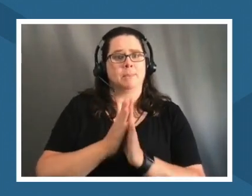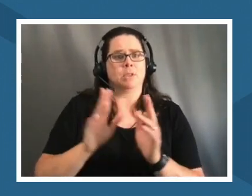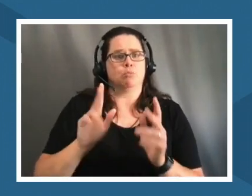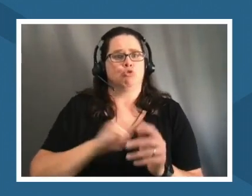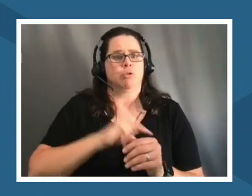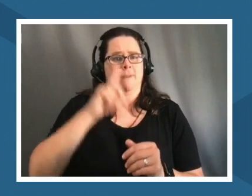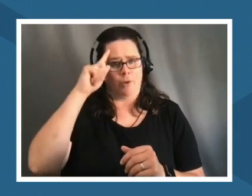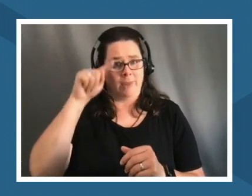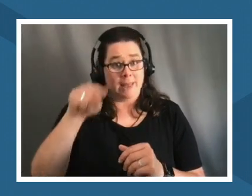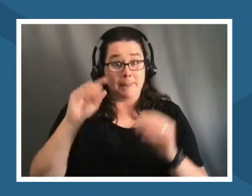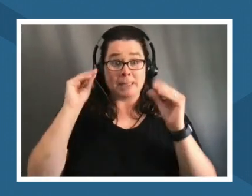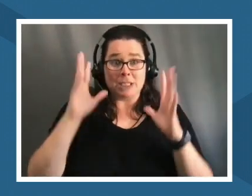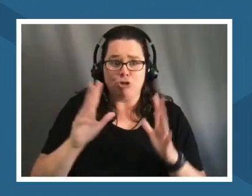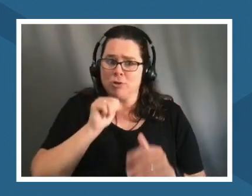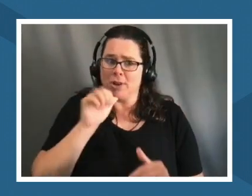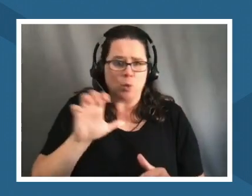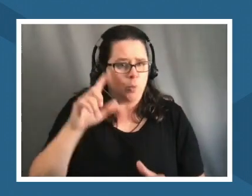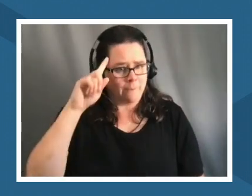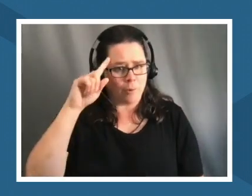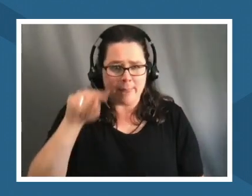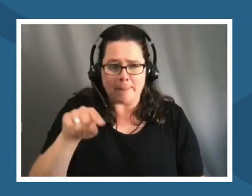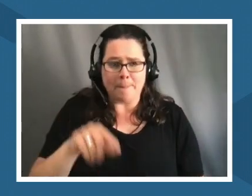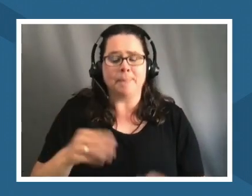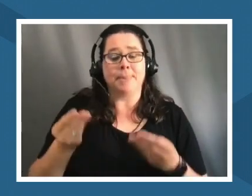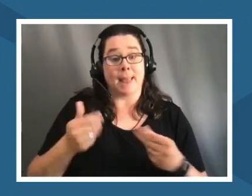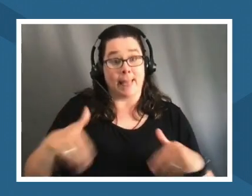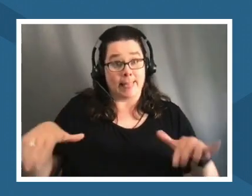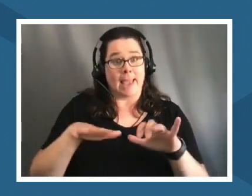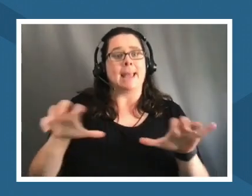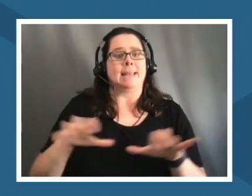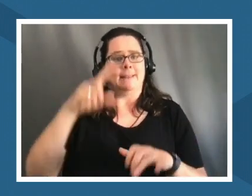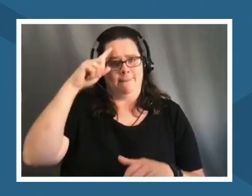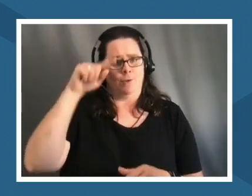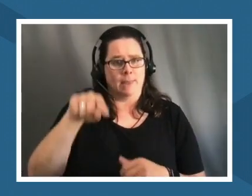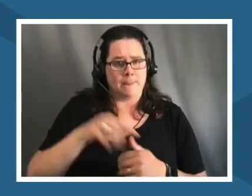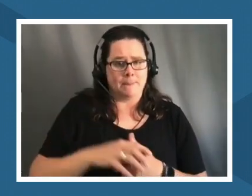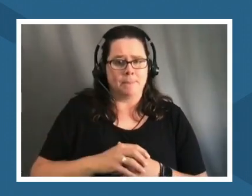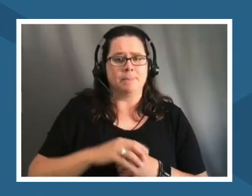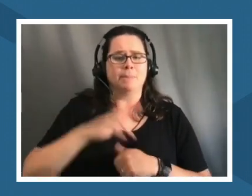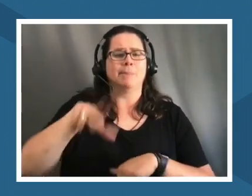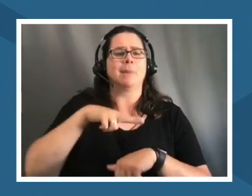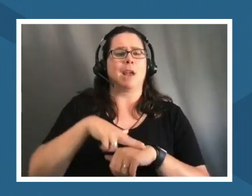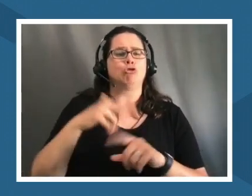them the land did